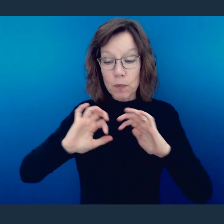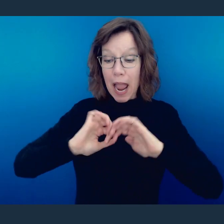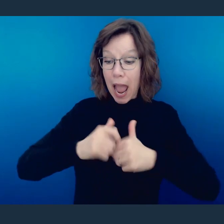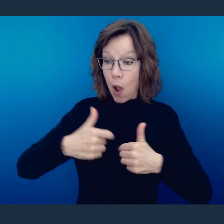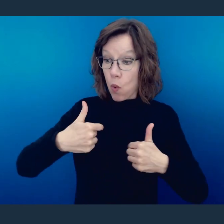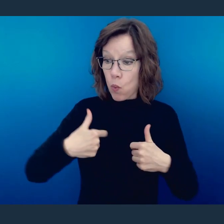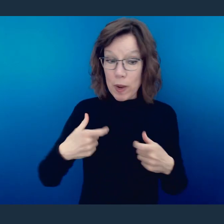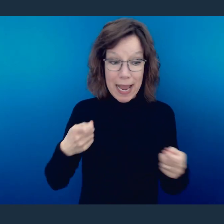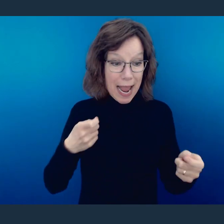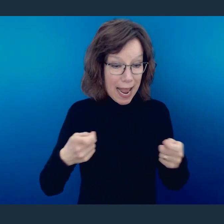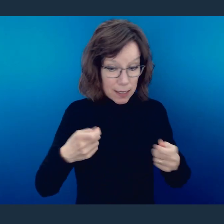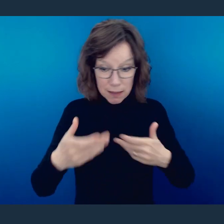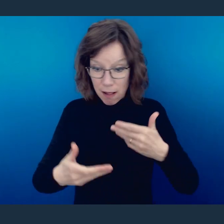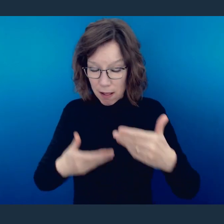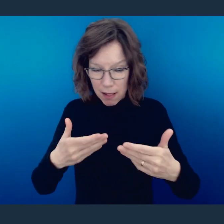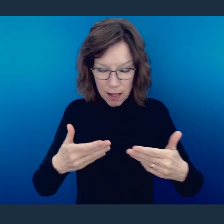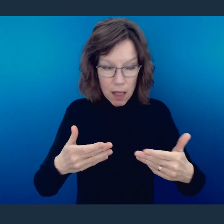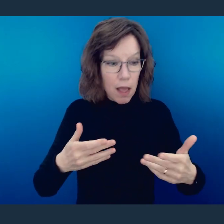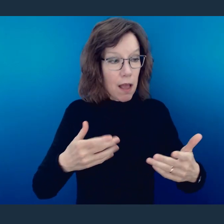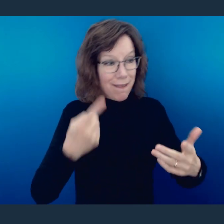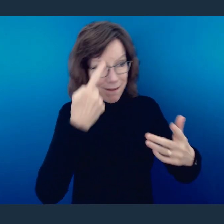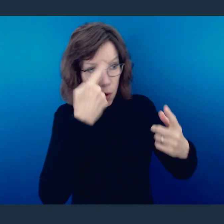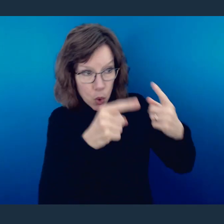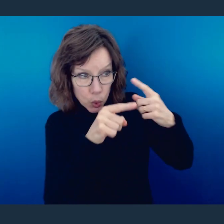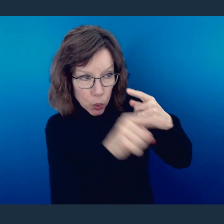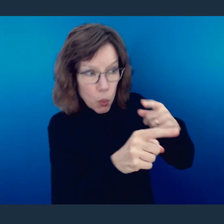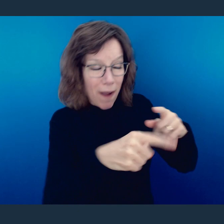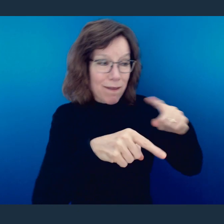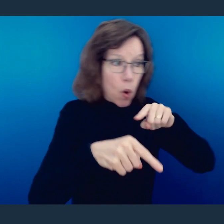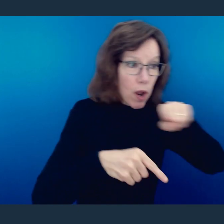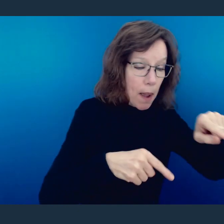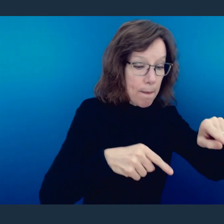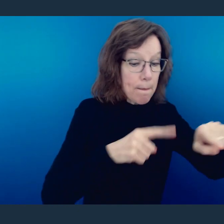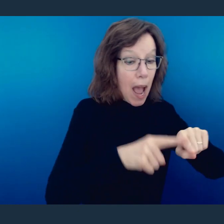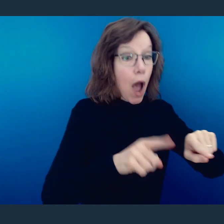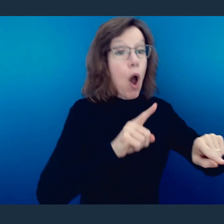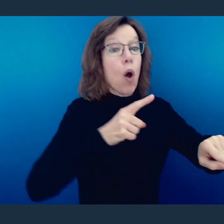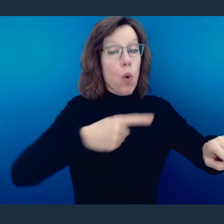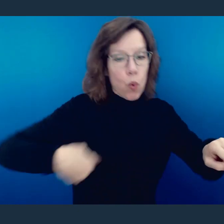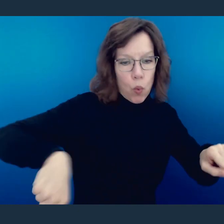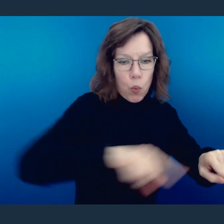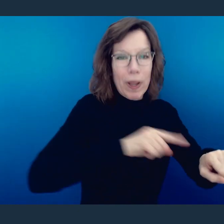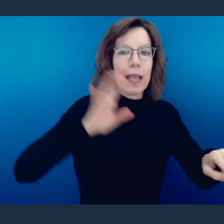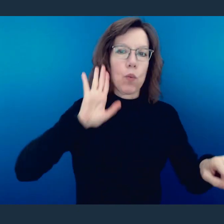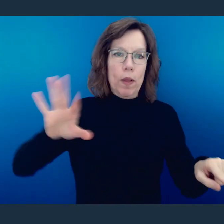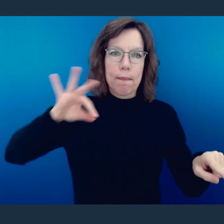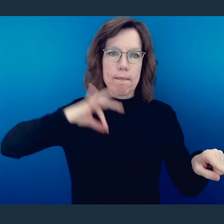we handle things, but at the end of it, it's "we" who end up benefiting from it. So in